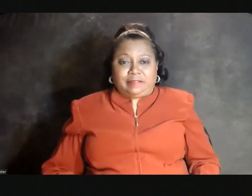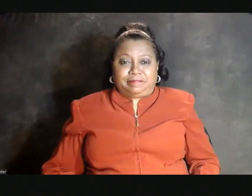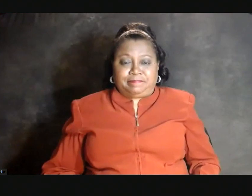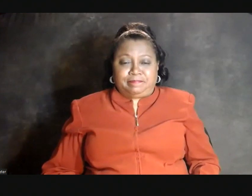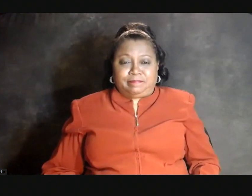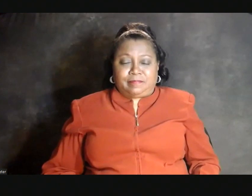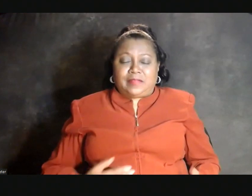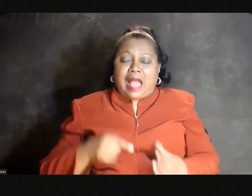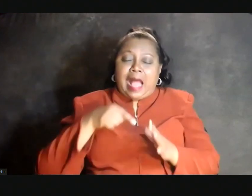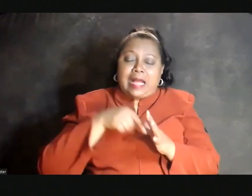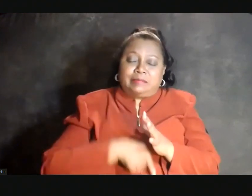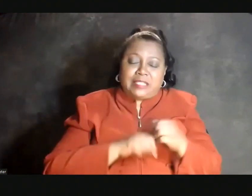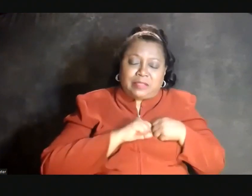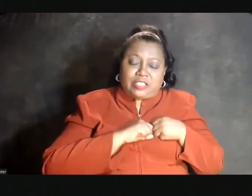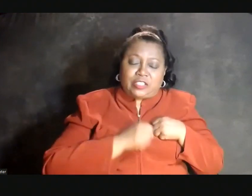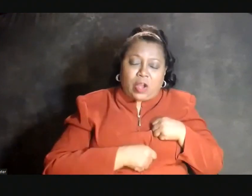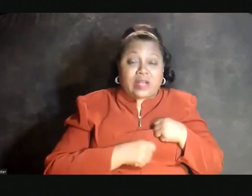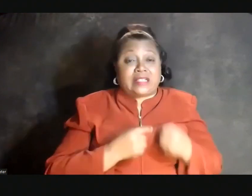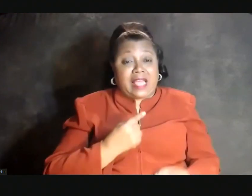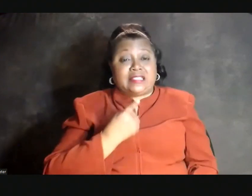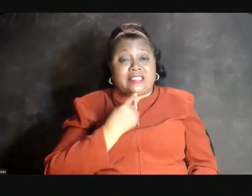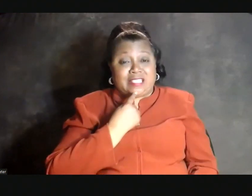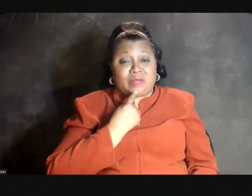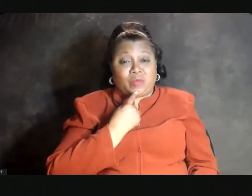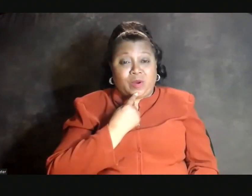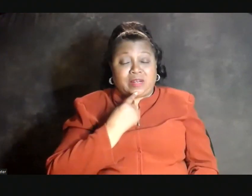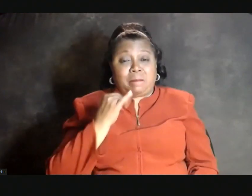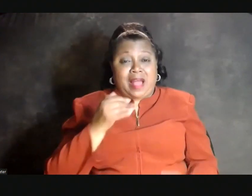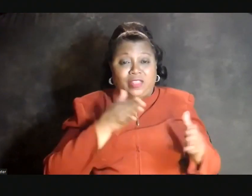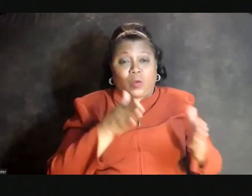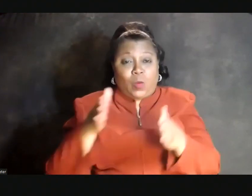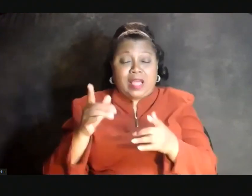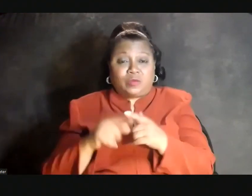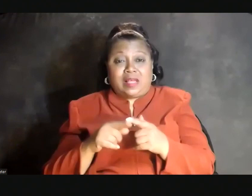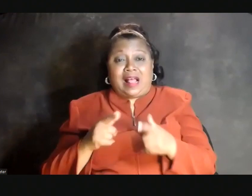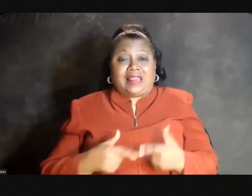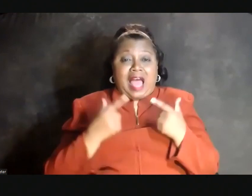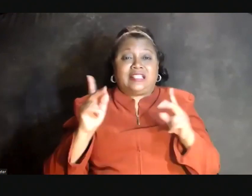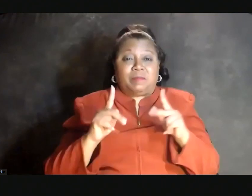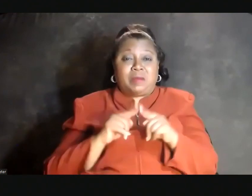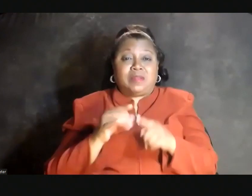and deeply disheartened and disappointed by the ways in which the lives of people of color